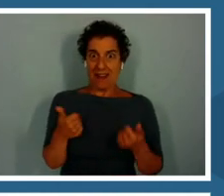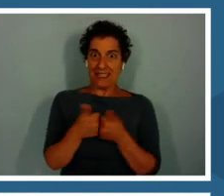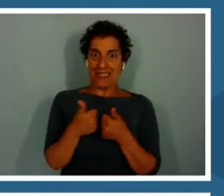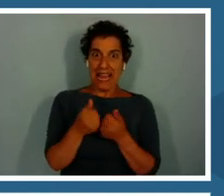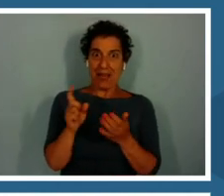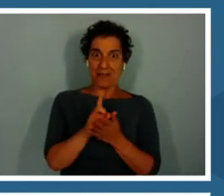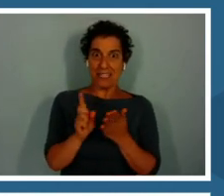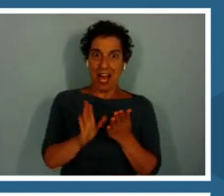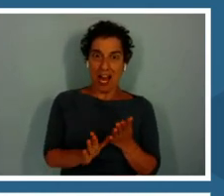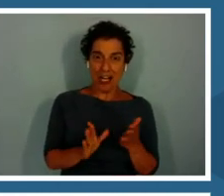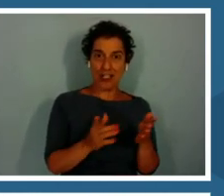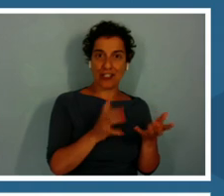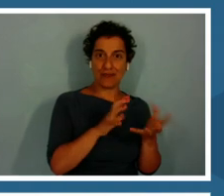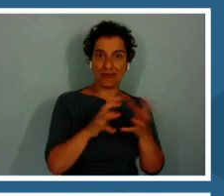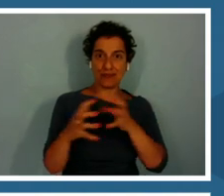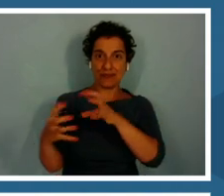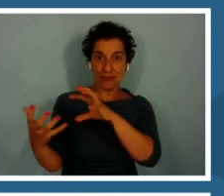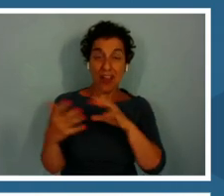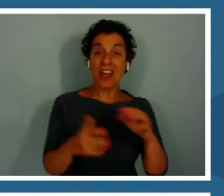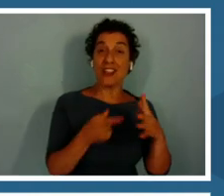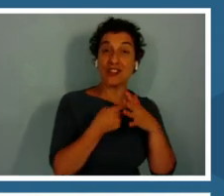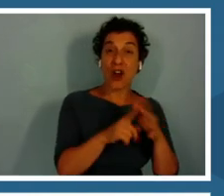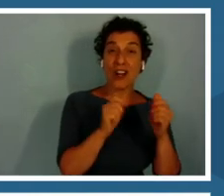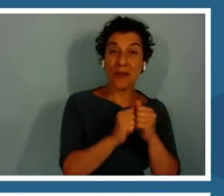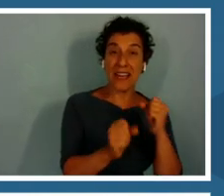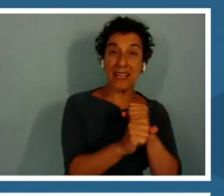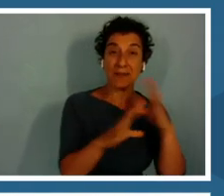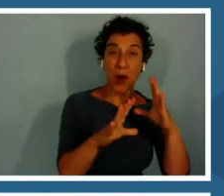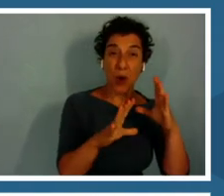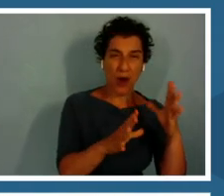Starting with journey through and exported star, which is so slick and sterile, to this